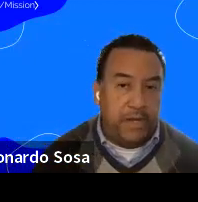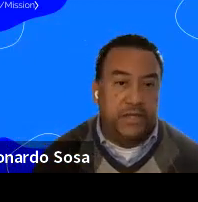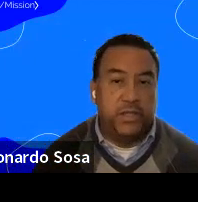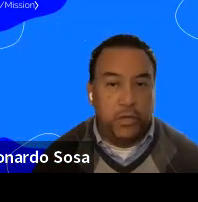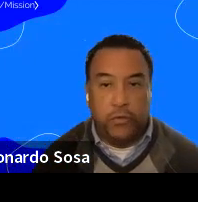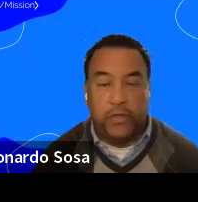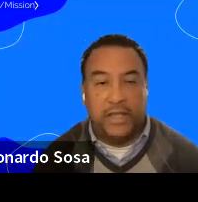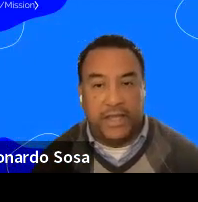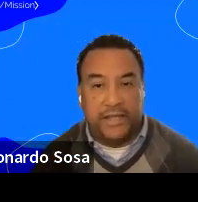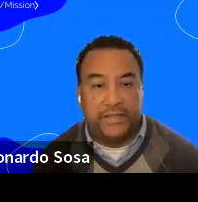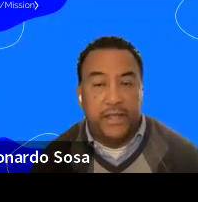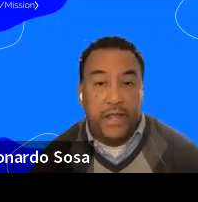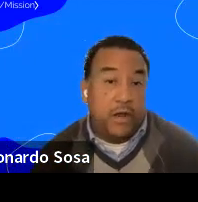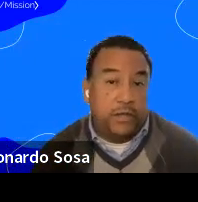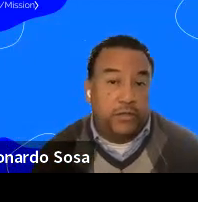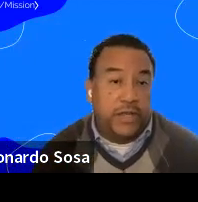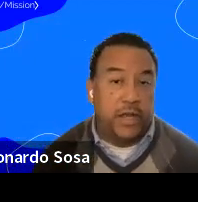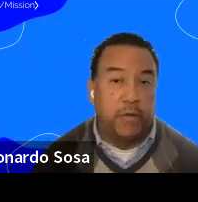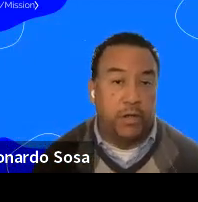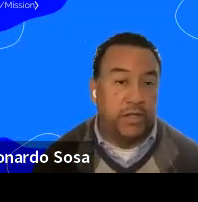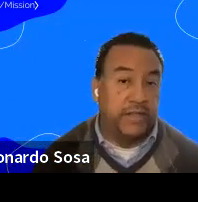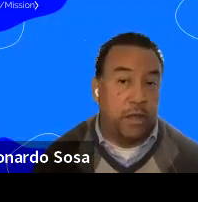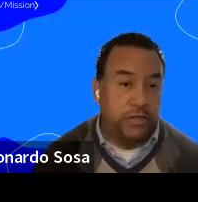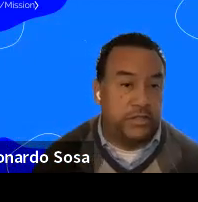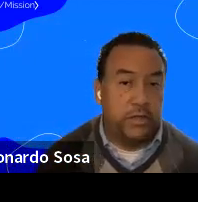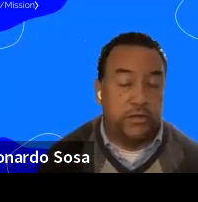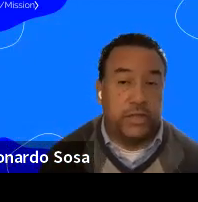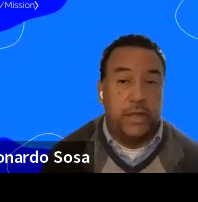youth and kids, the young adults can come and learn the technology skills.